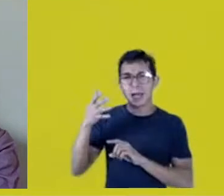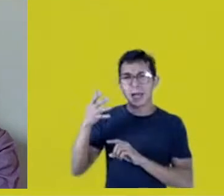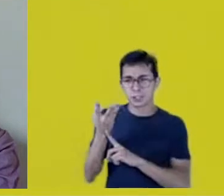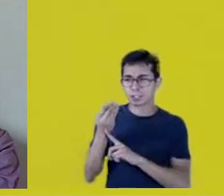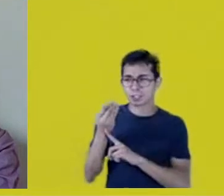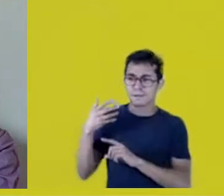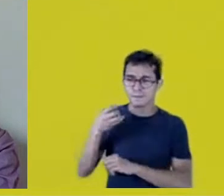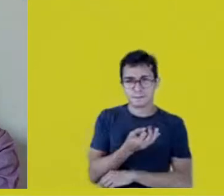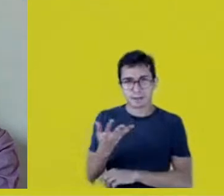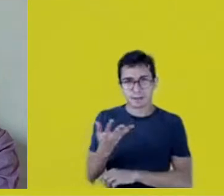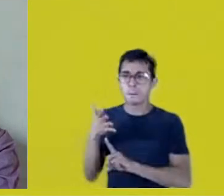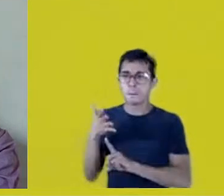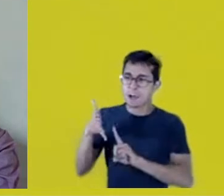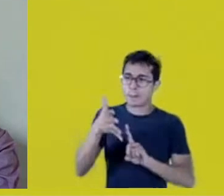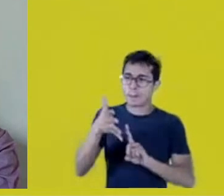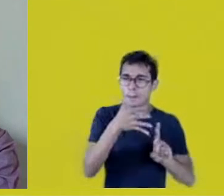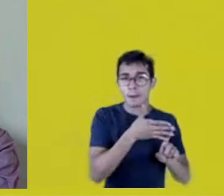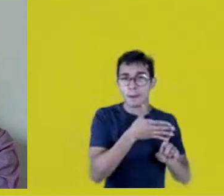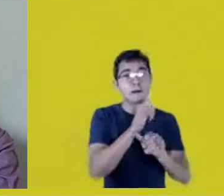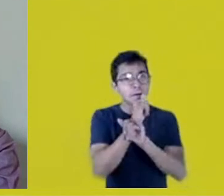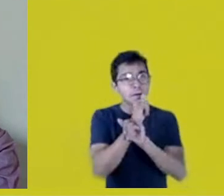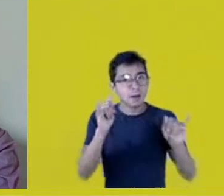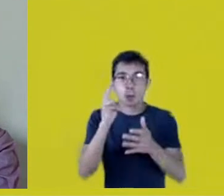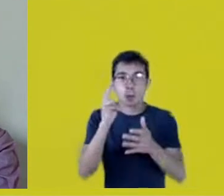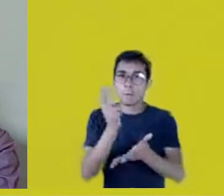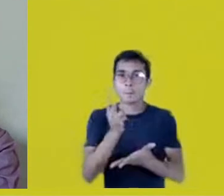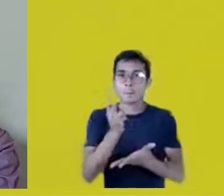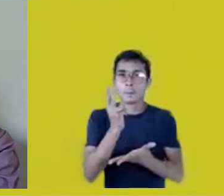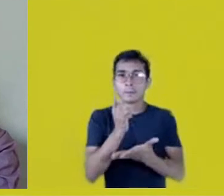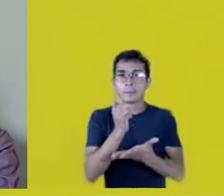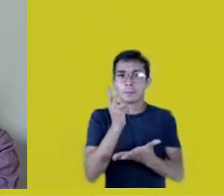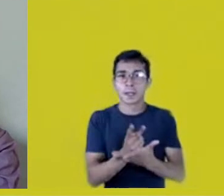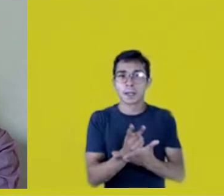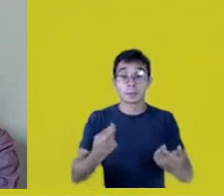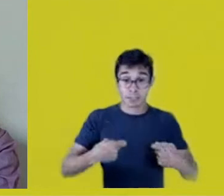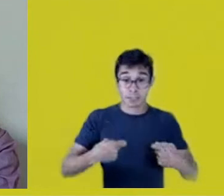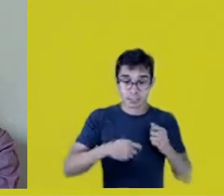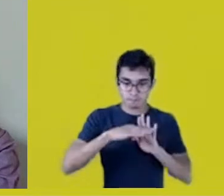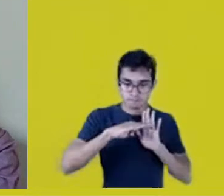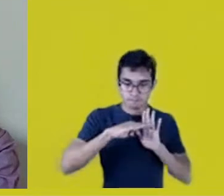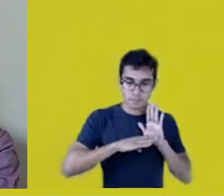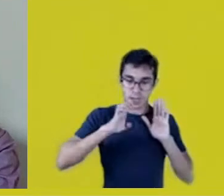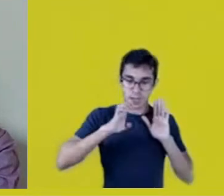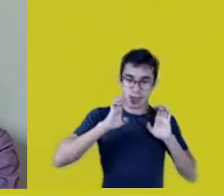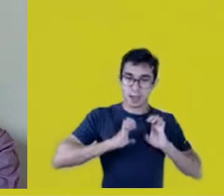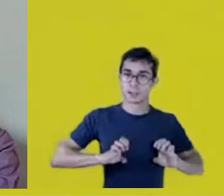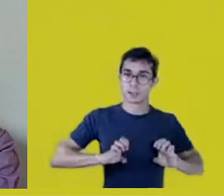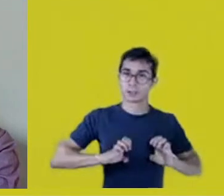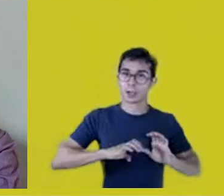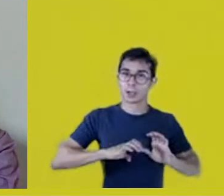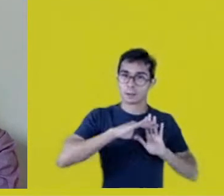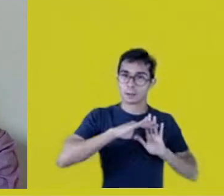who emphasized a lot this issue of an ethics in symbolic construction.